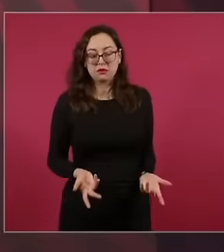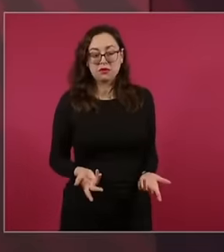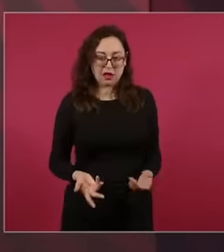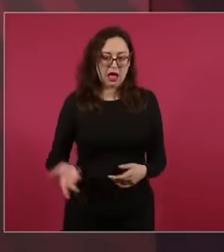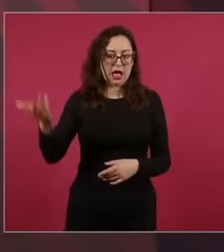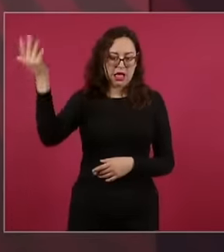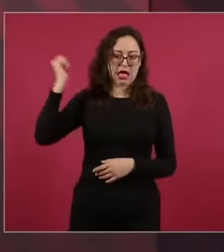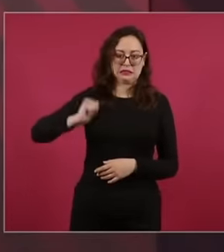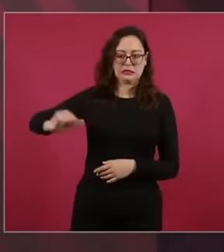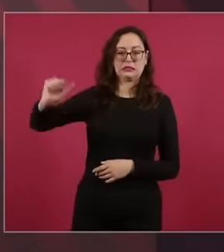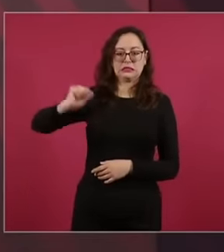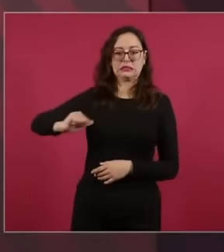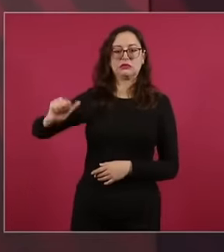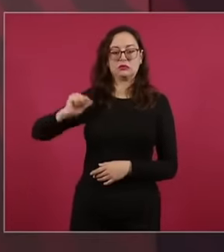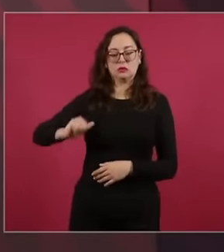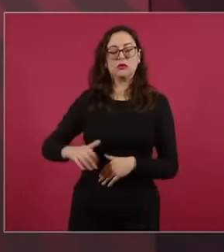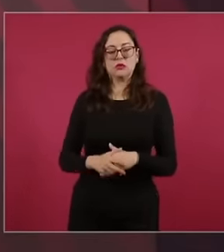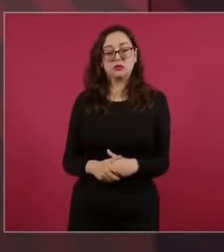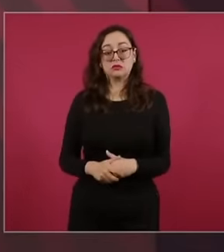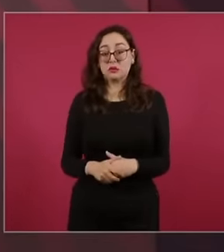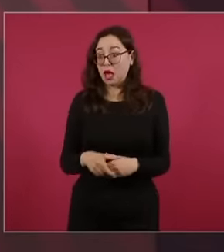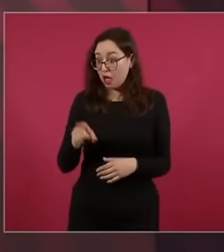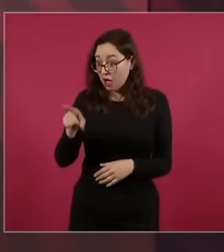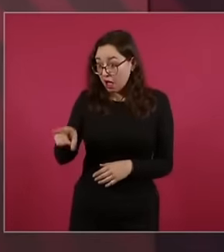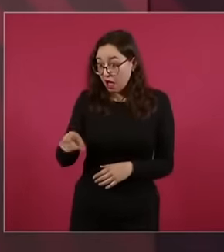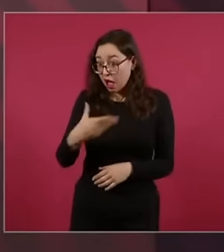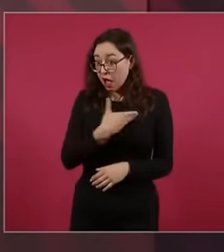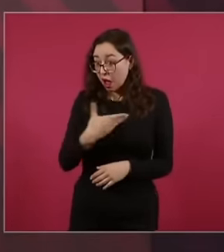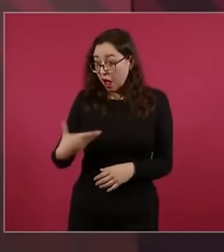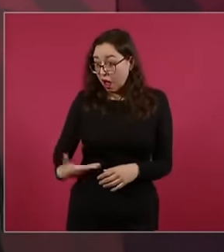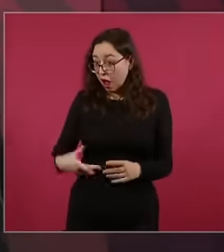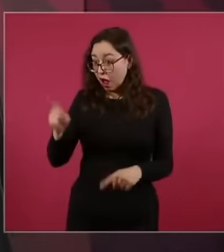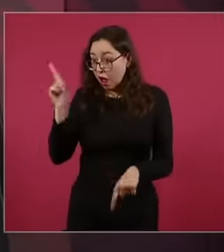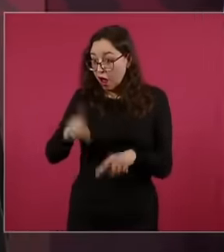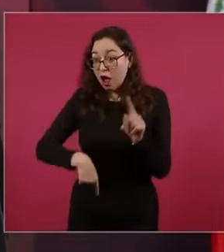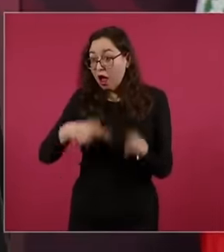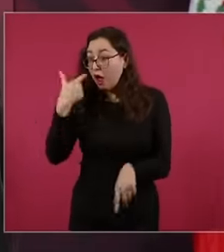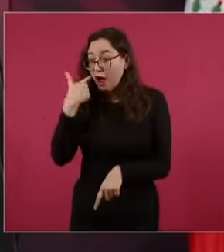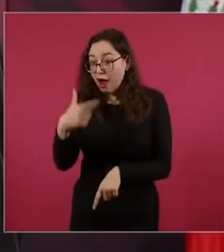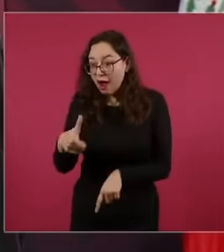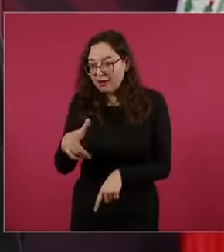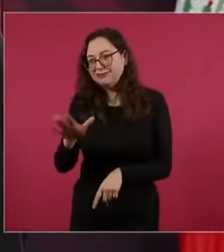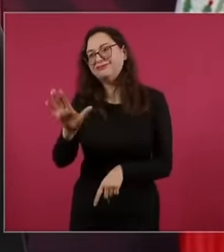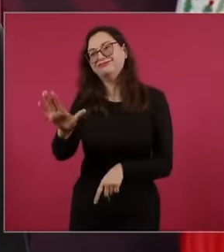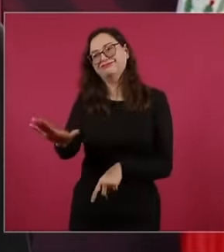otherwise they intervened